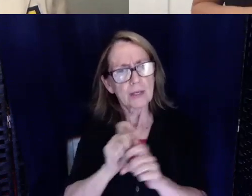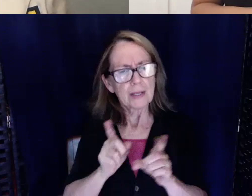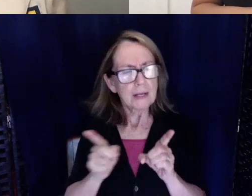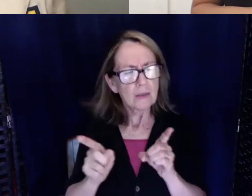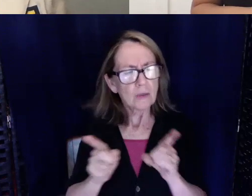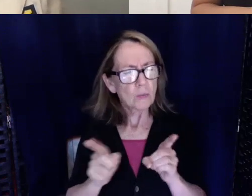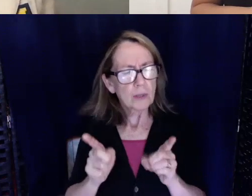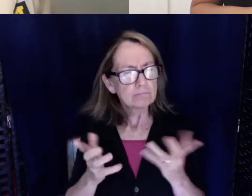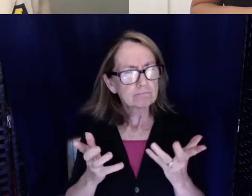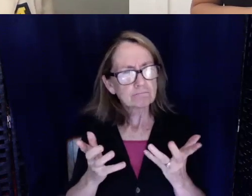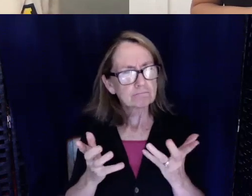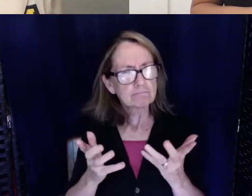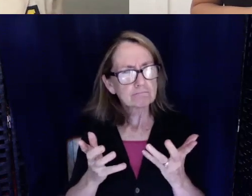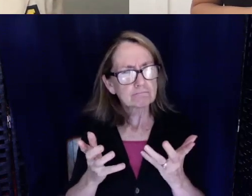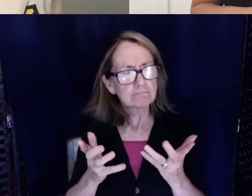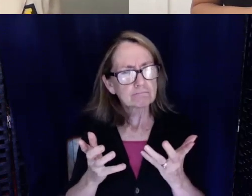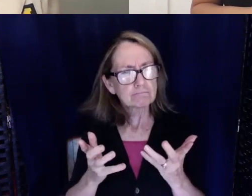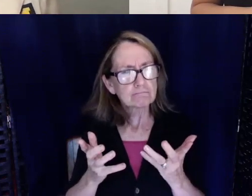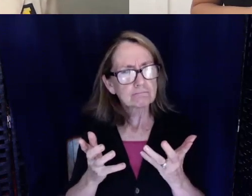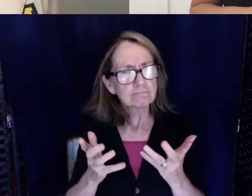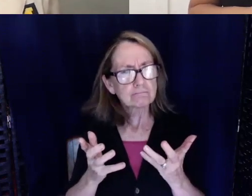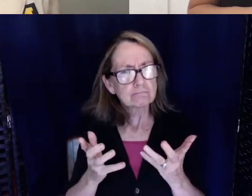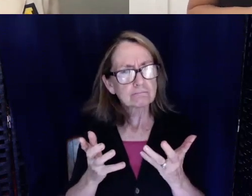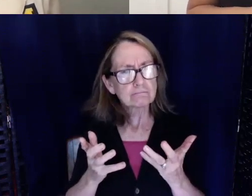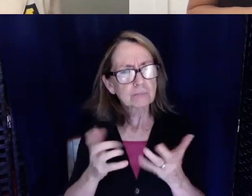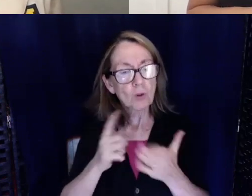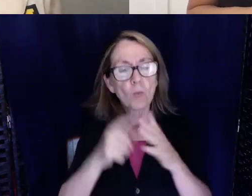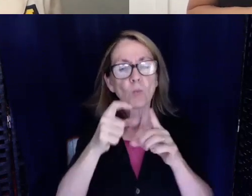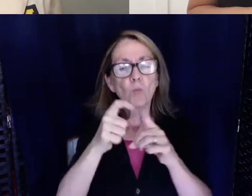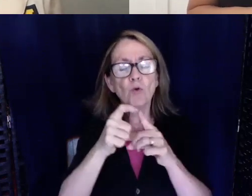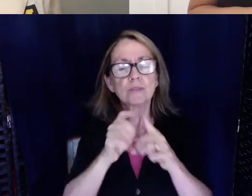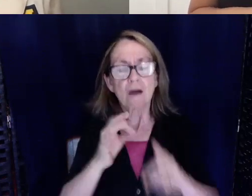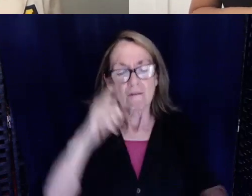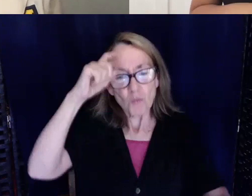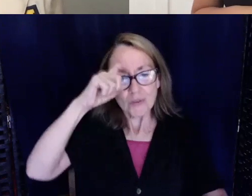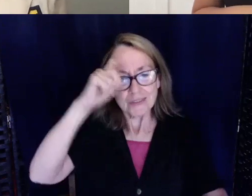And what are some words of wisdom for them?